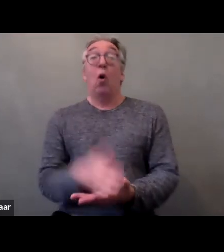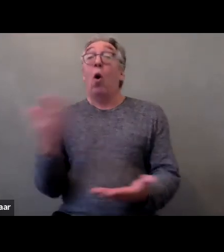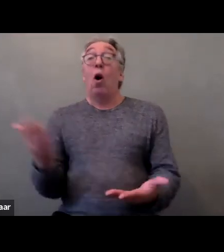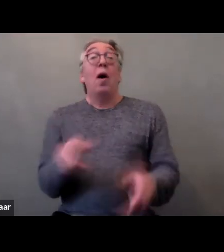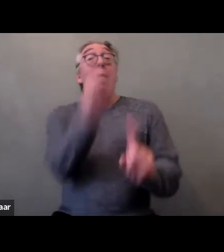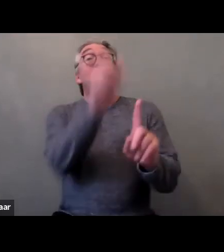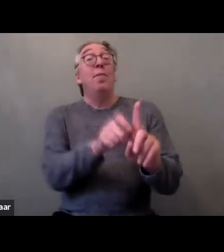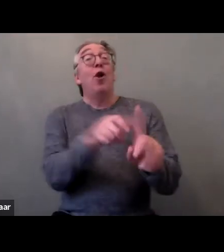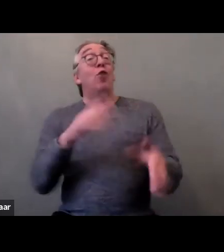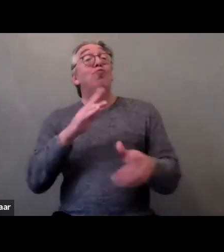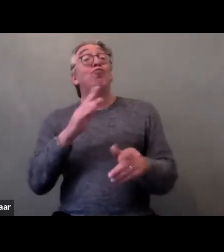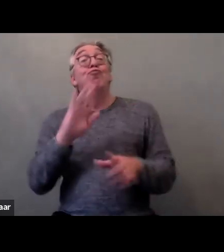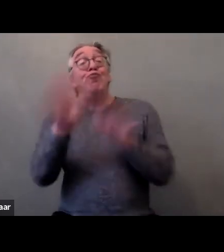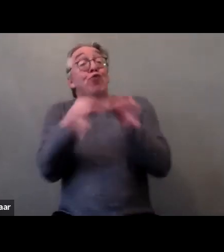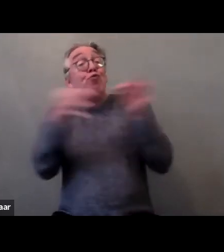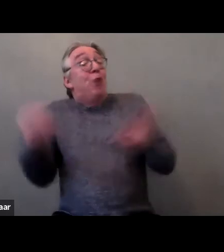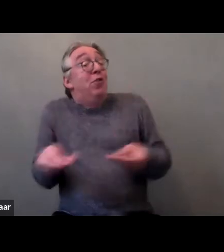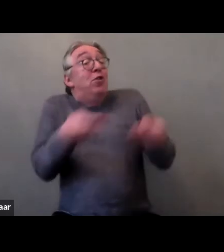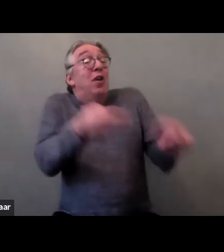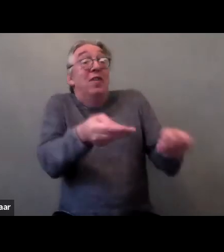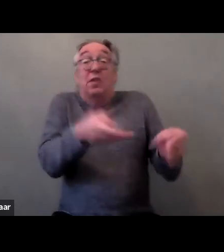That resonated to all the women we spoke to there.